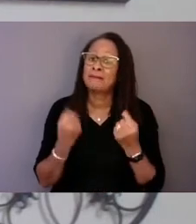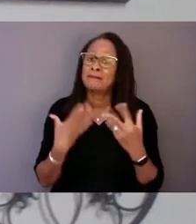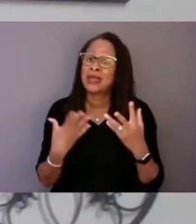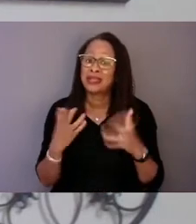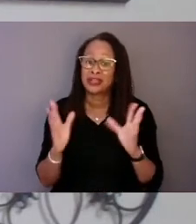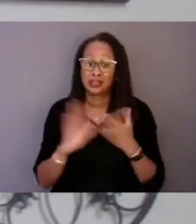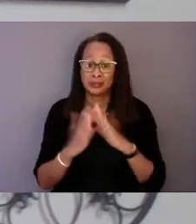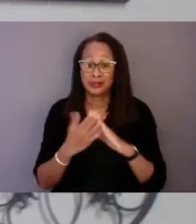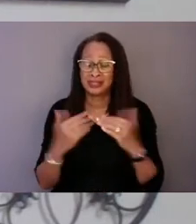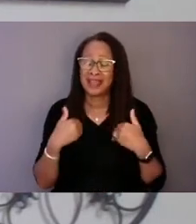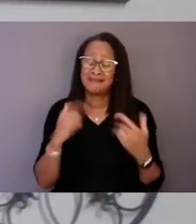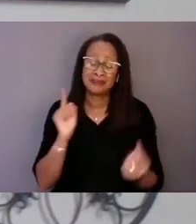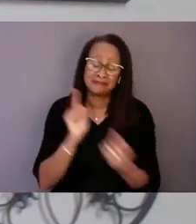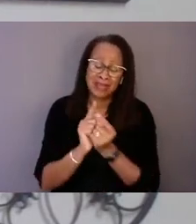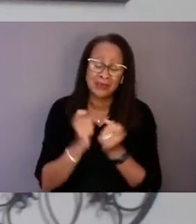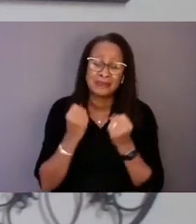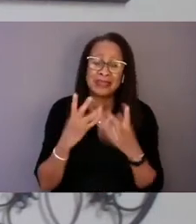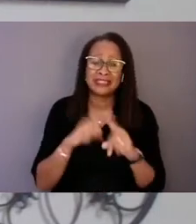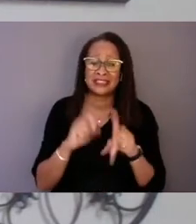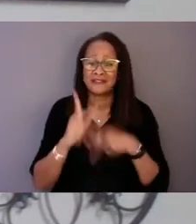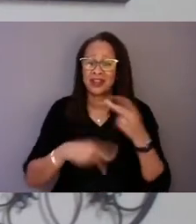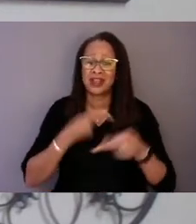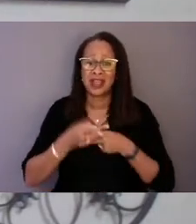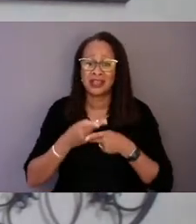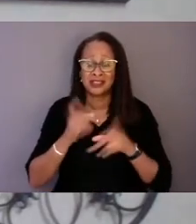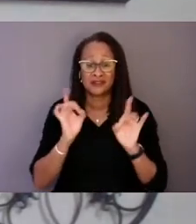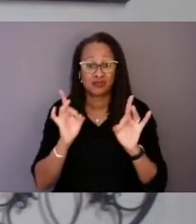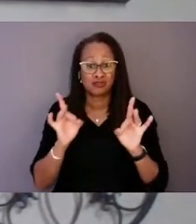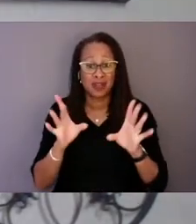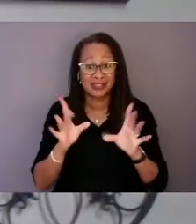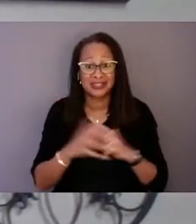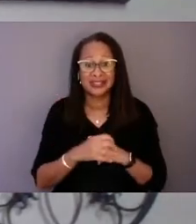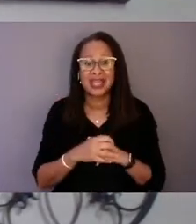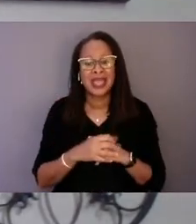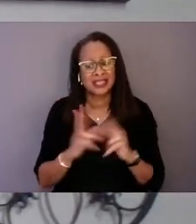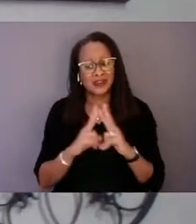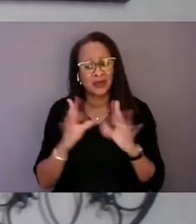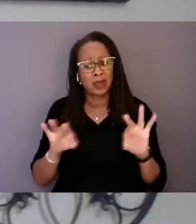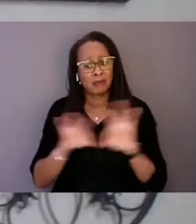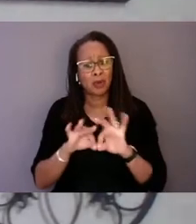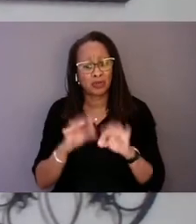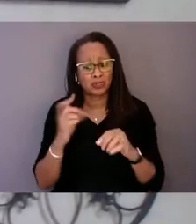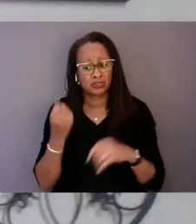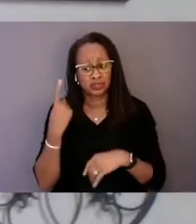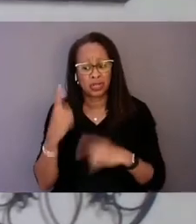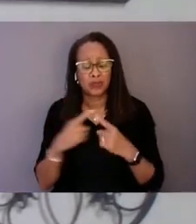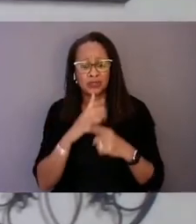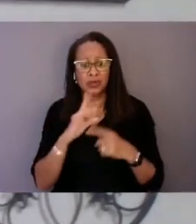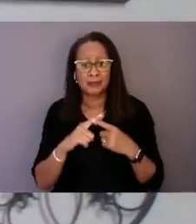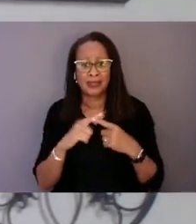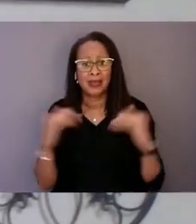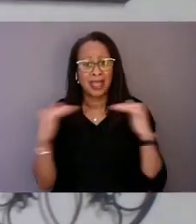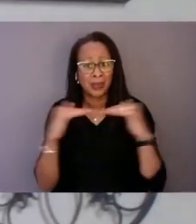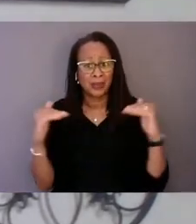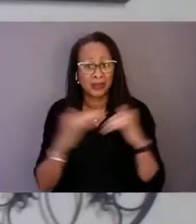and this is really important for us to understand when it comes to equity. A crisis of poverty, a crisis of discrimination,